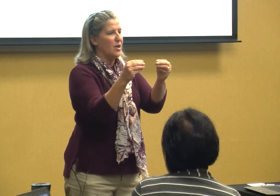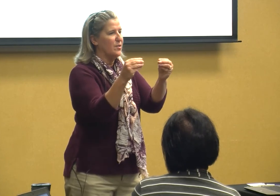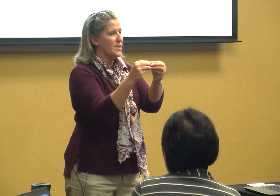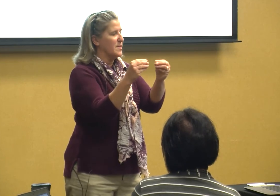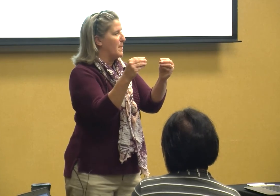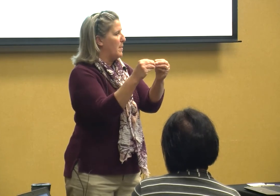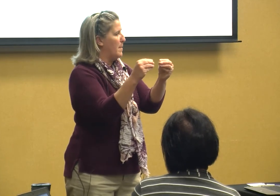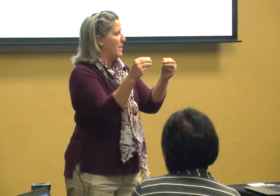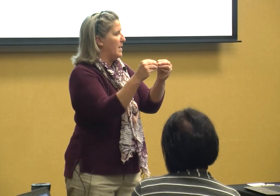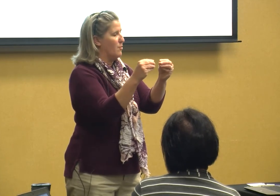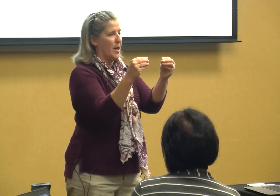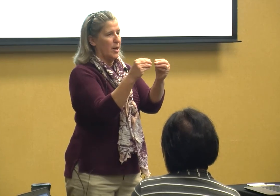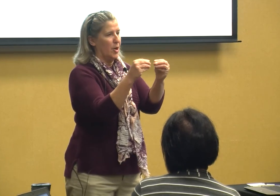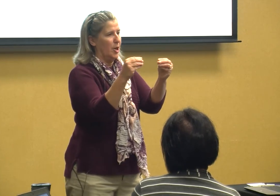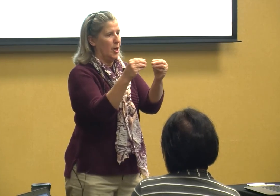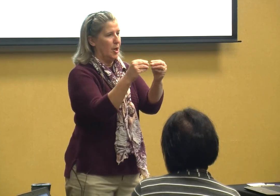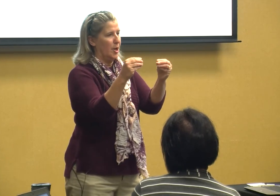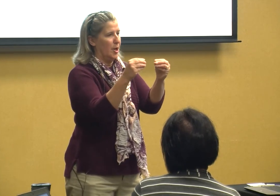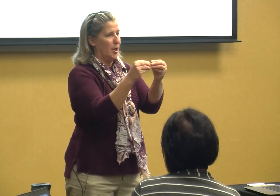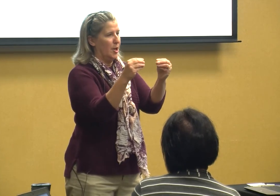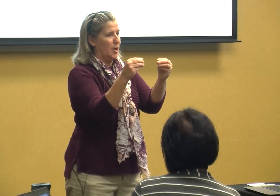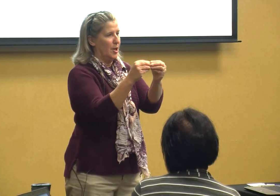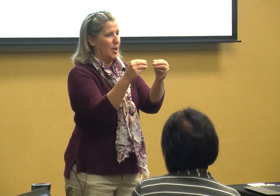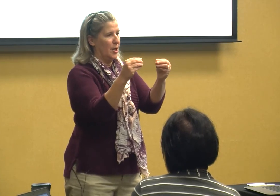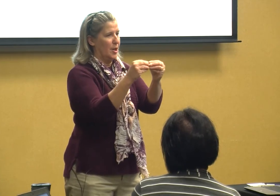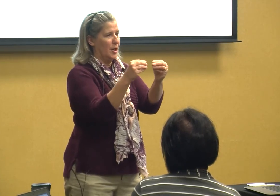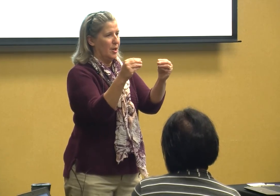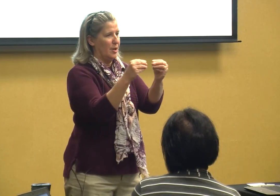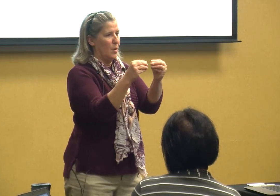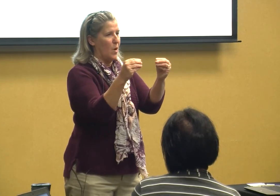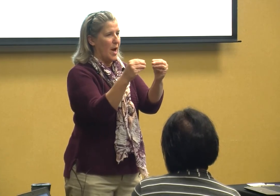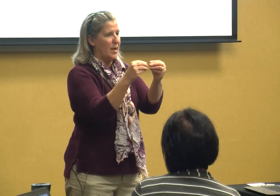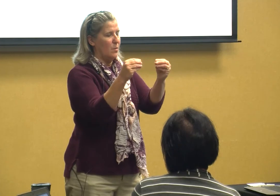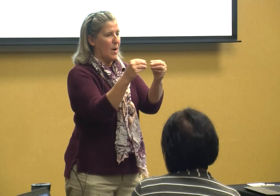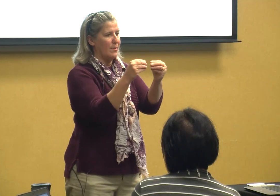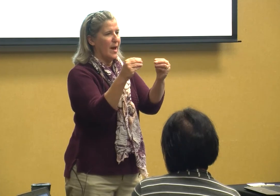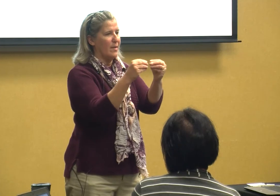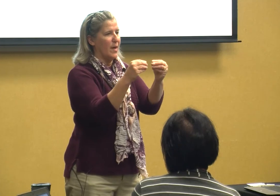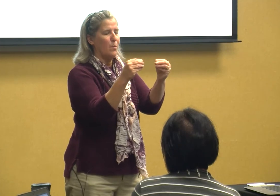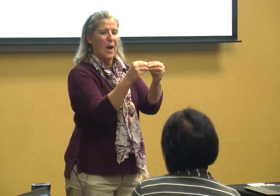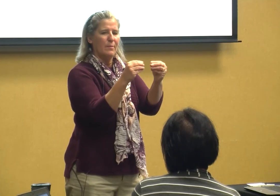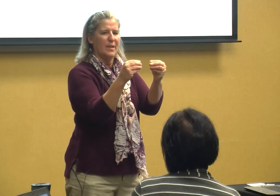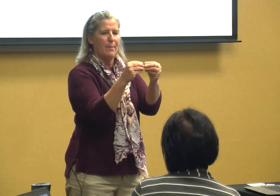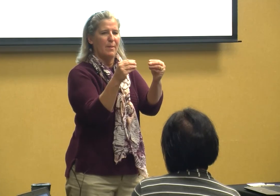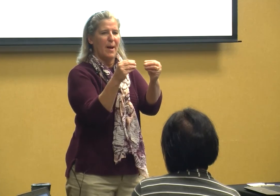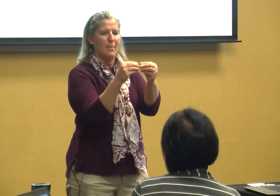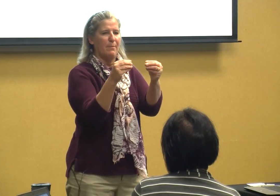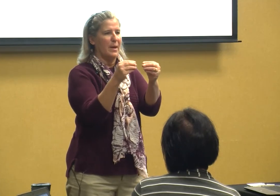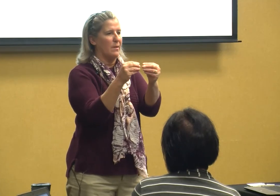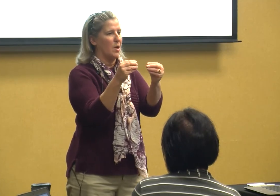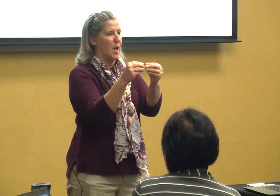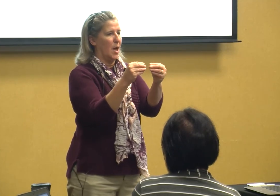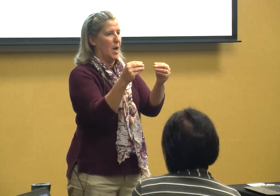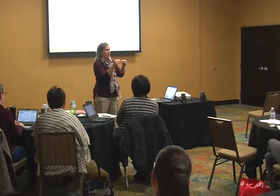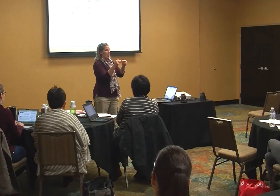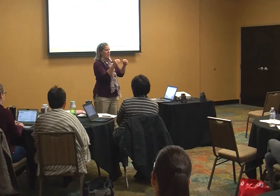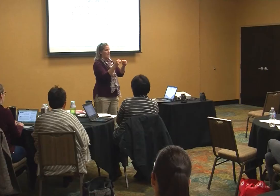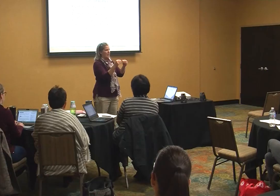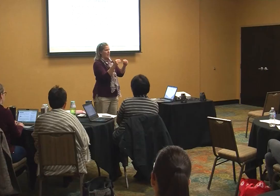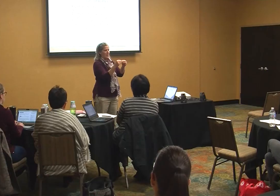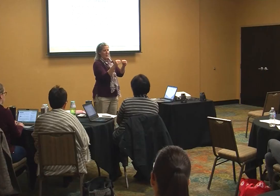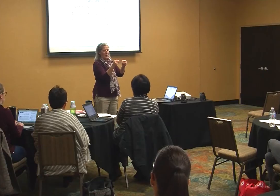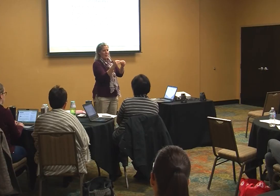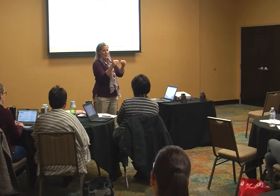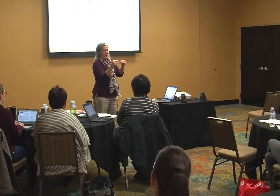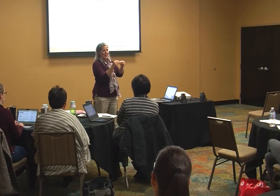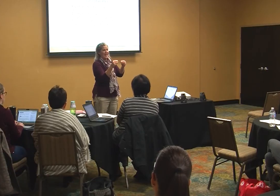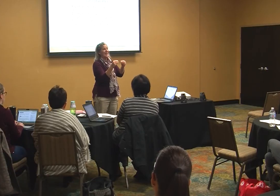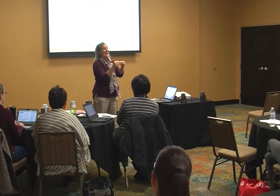you this is my pet peeve right here you know why why would that why would that be my pet peeve yes